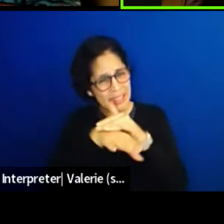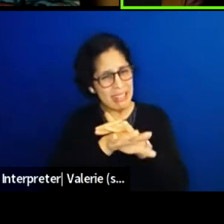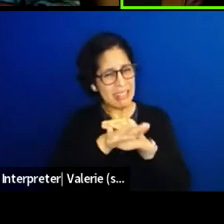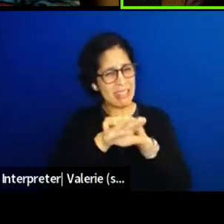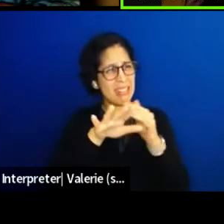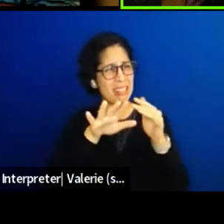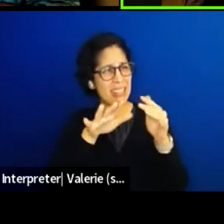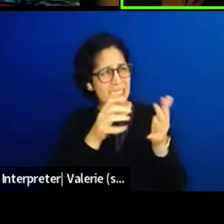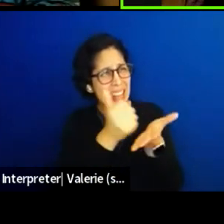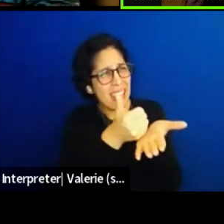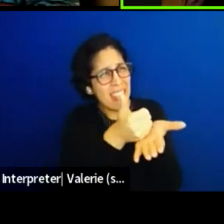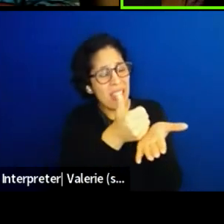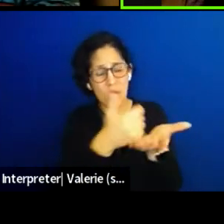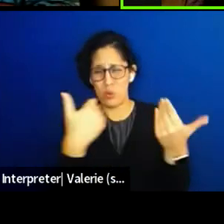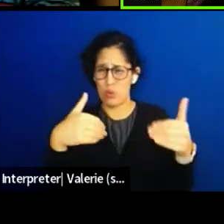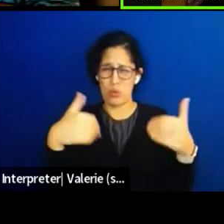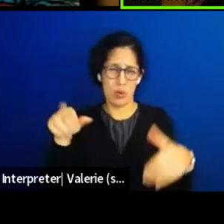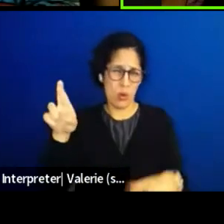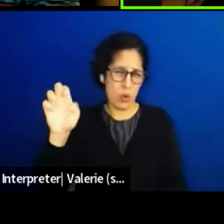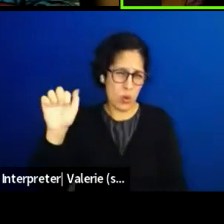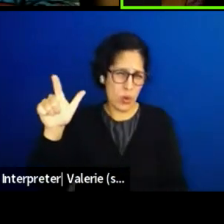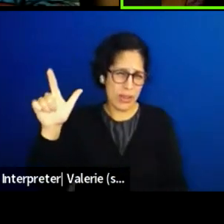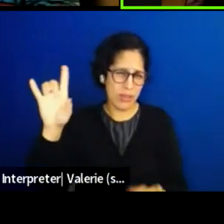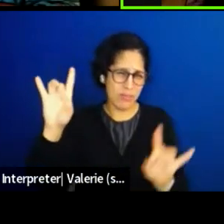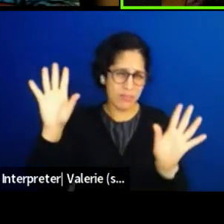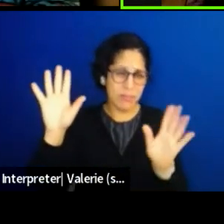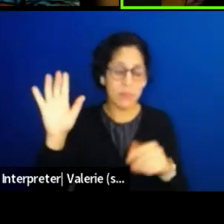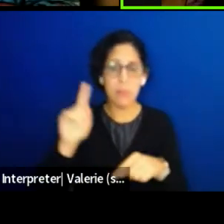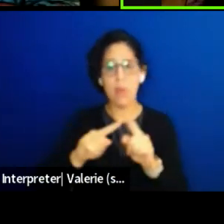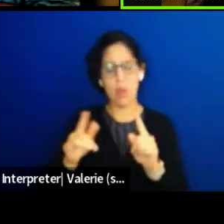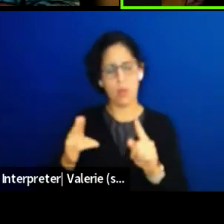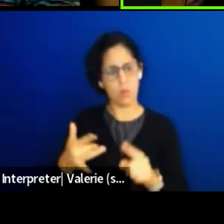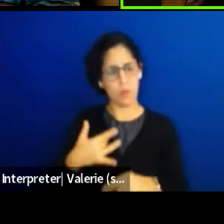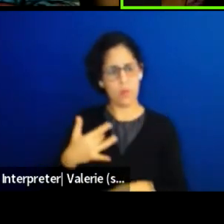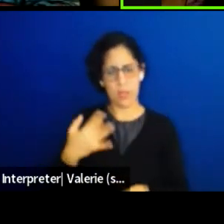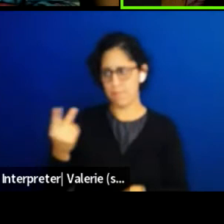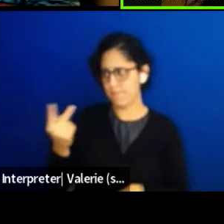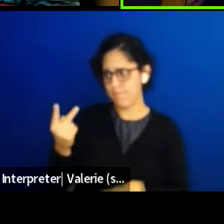if we lead by example and show people that this is possible,